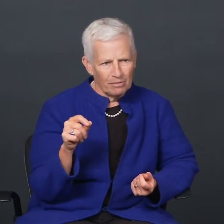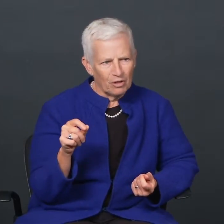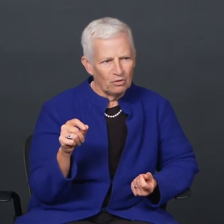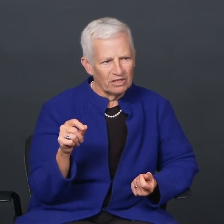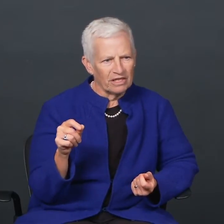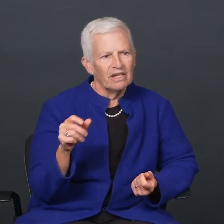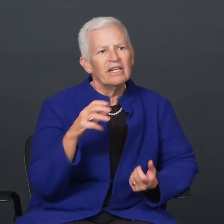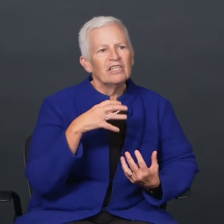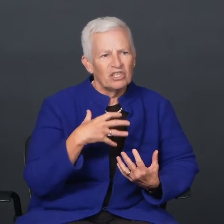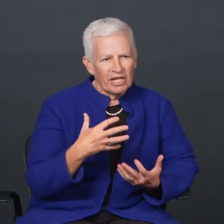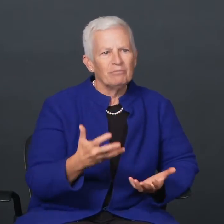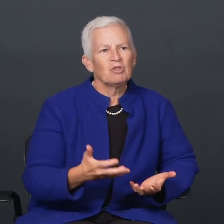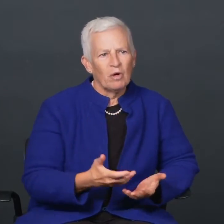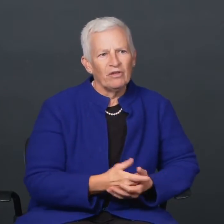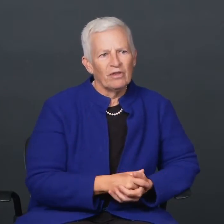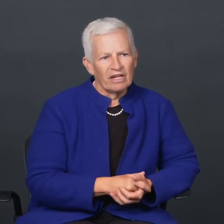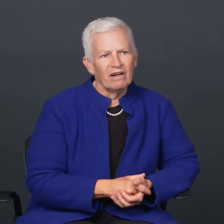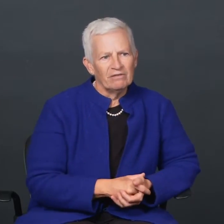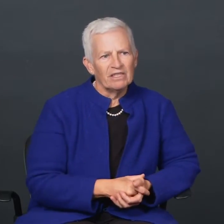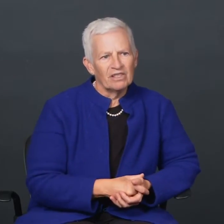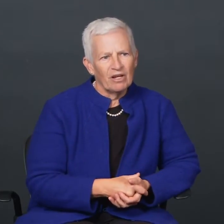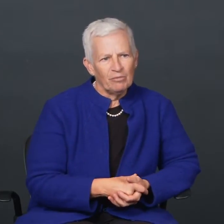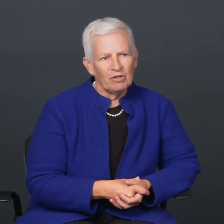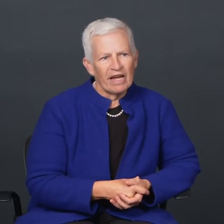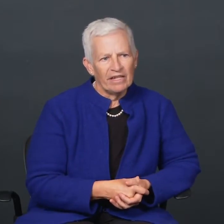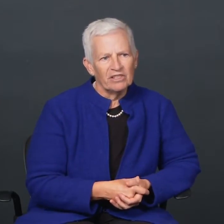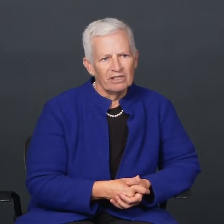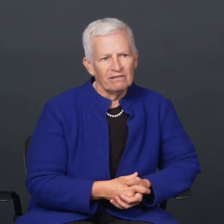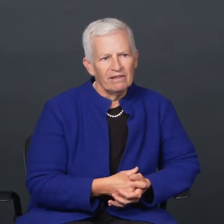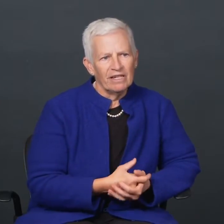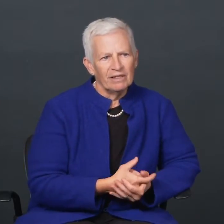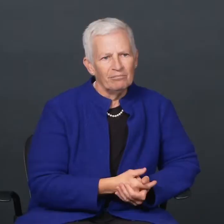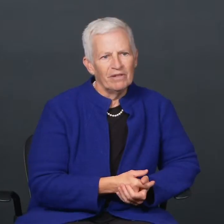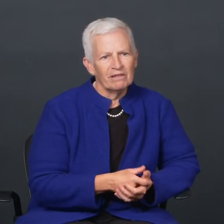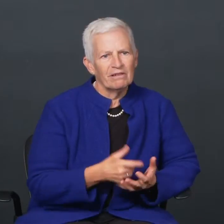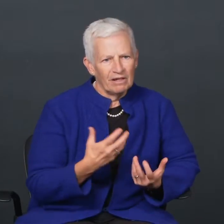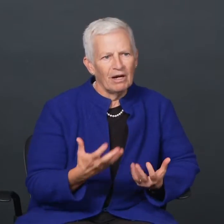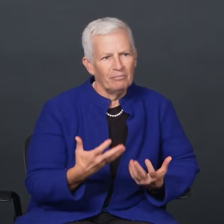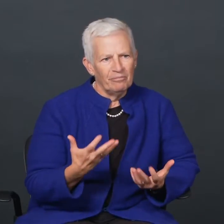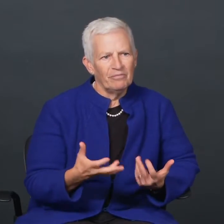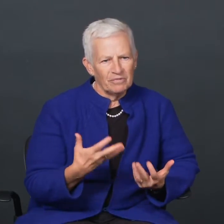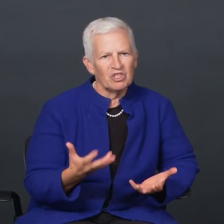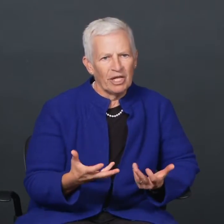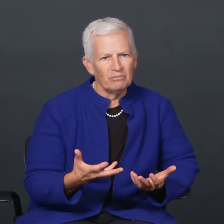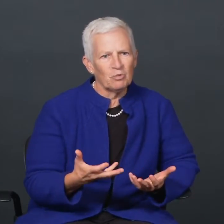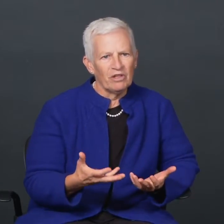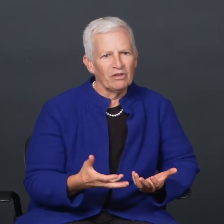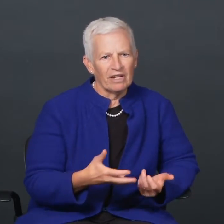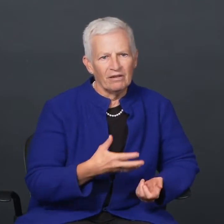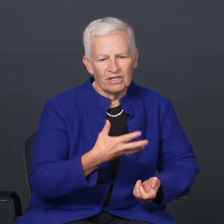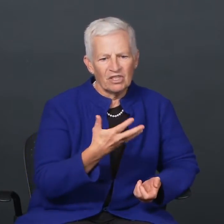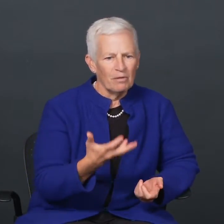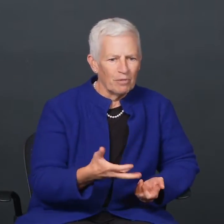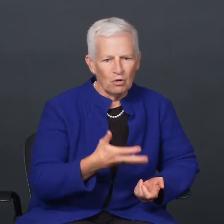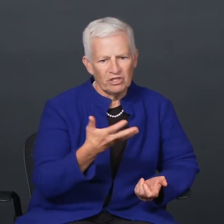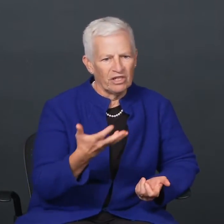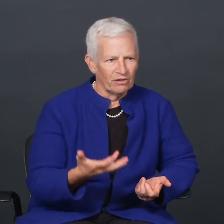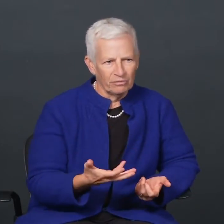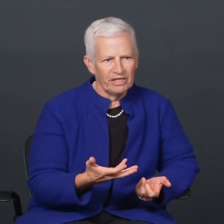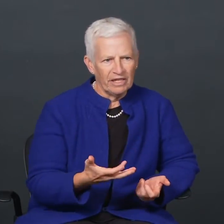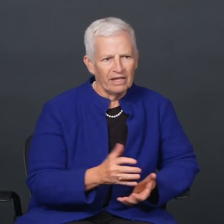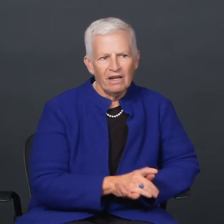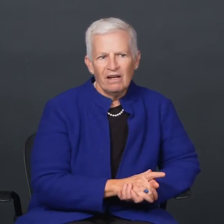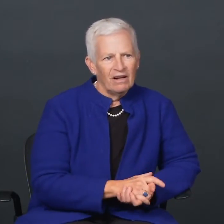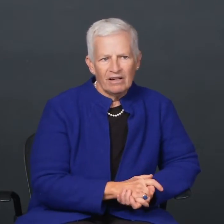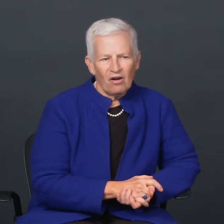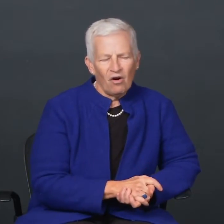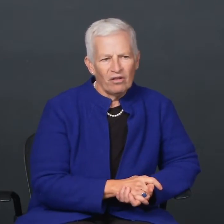composing shapes what you think of his communication... shapes what you think of as composing or reading.